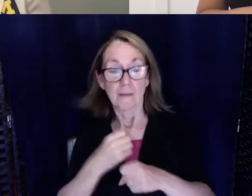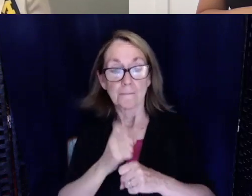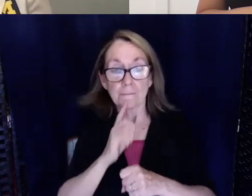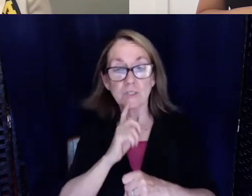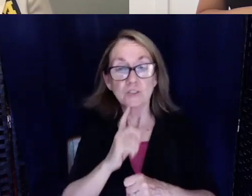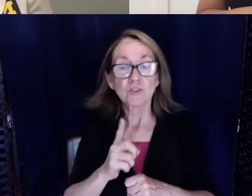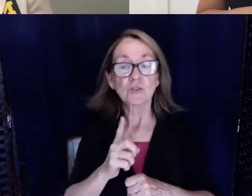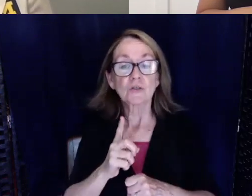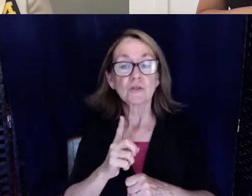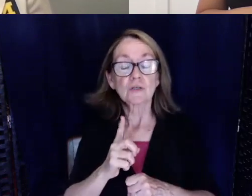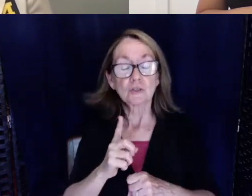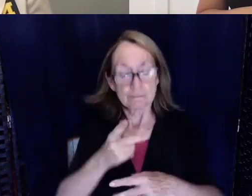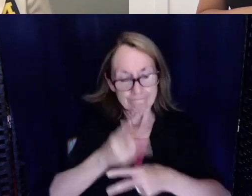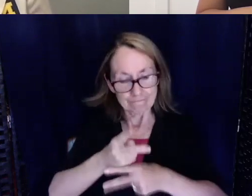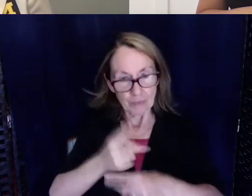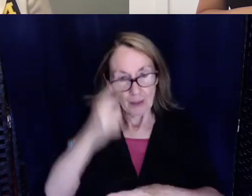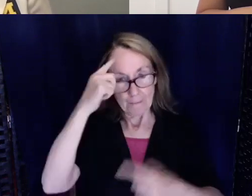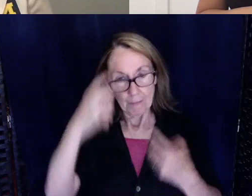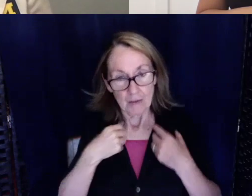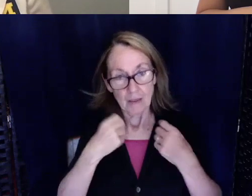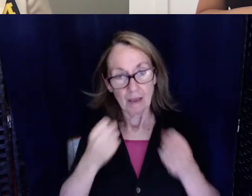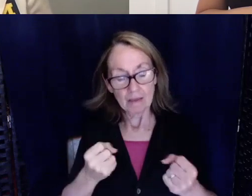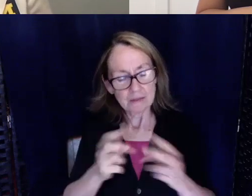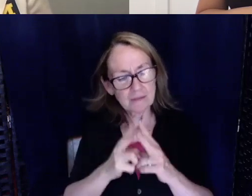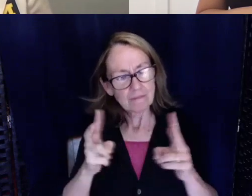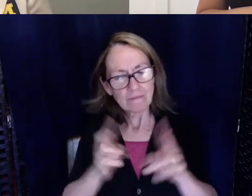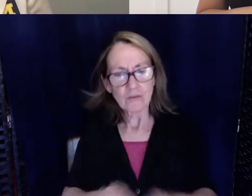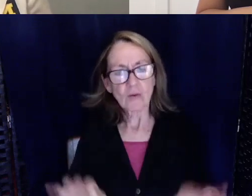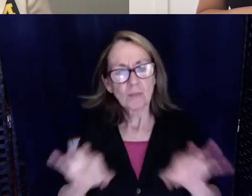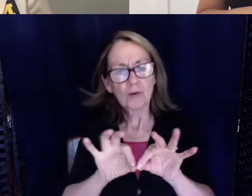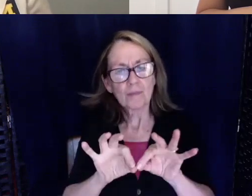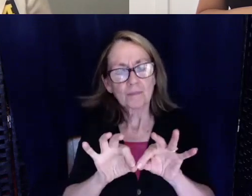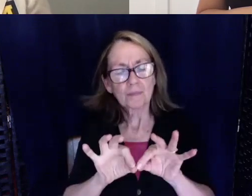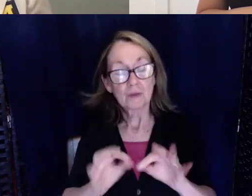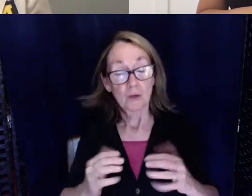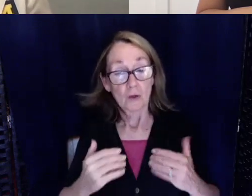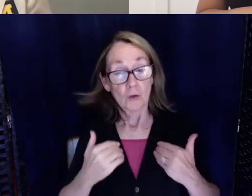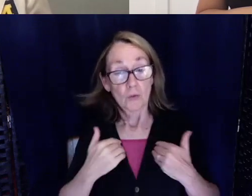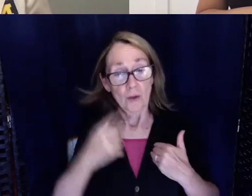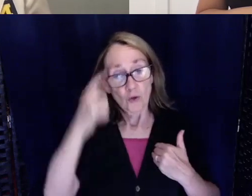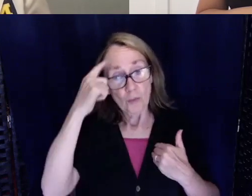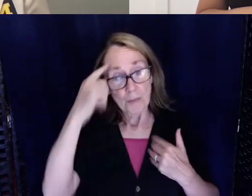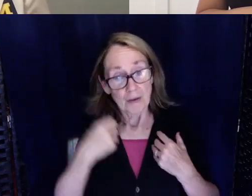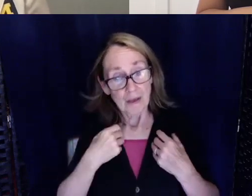your mental health because that's very important. you have your mental health, you have spiritual health, you have